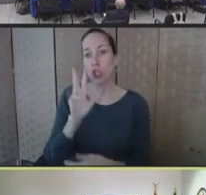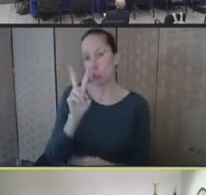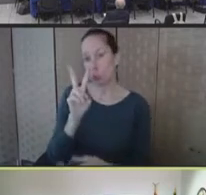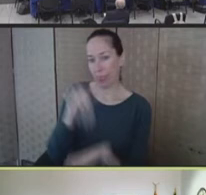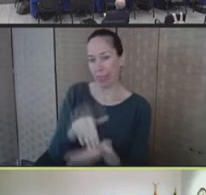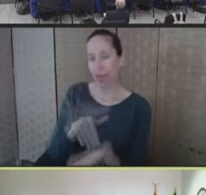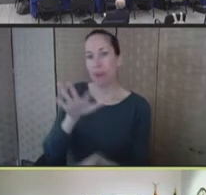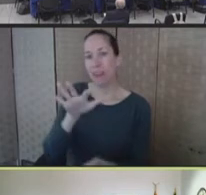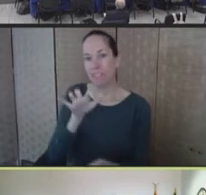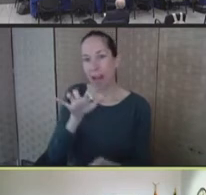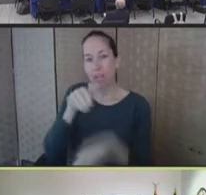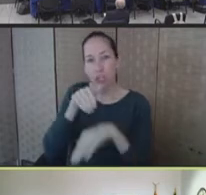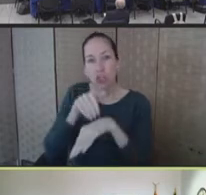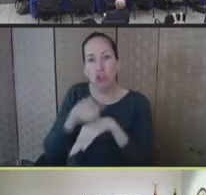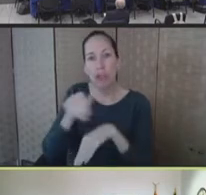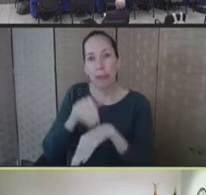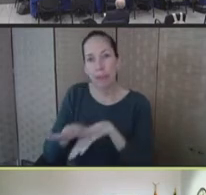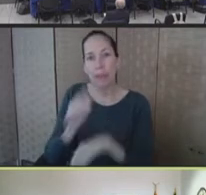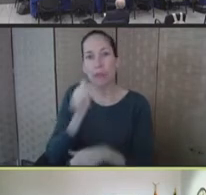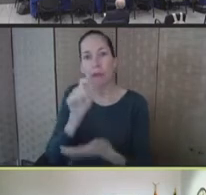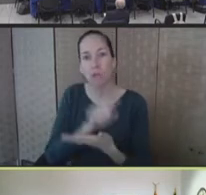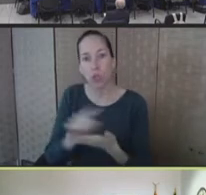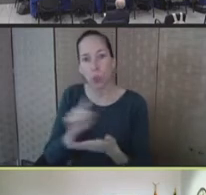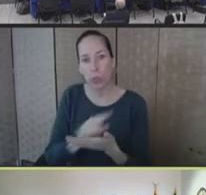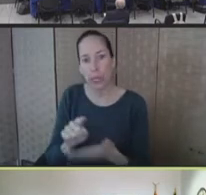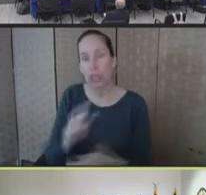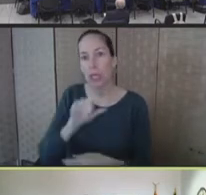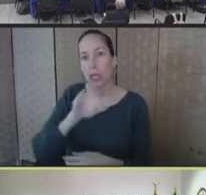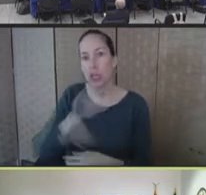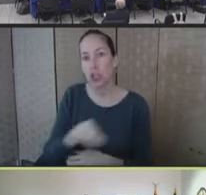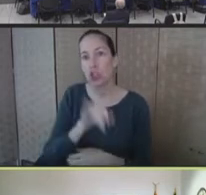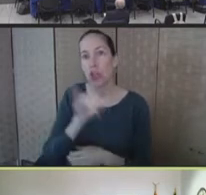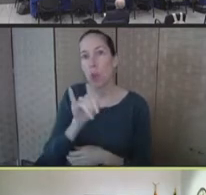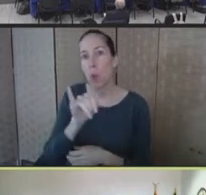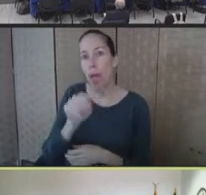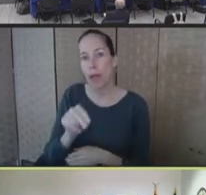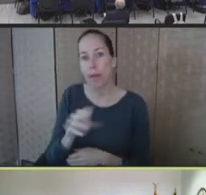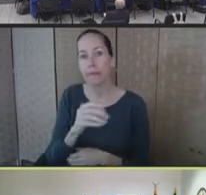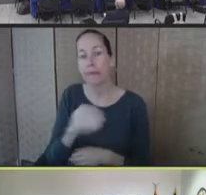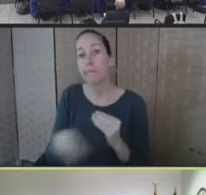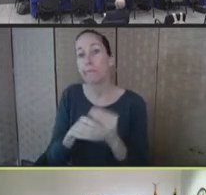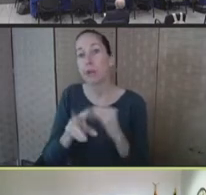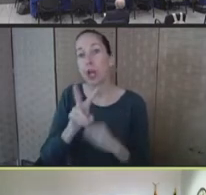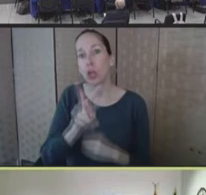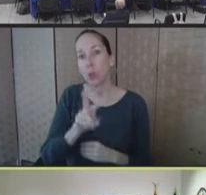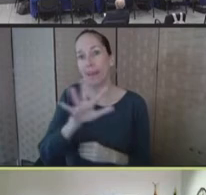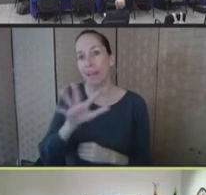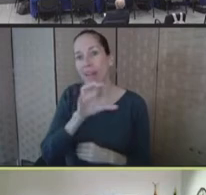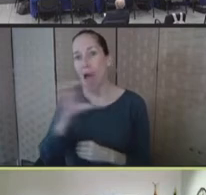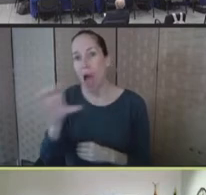week for the JYNNEOS, and another 2,500 as needed for the ambient product, the TPOXX.